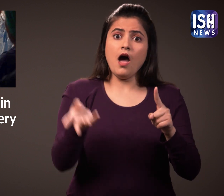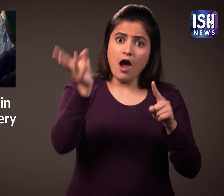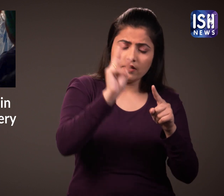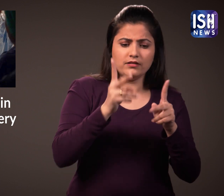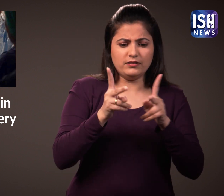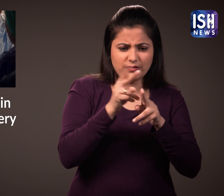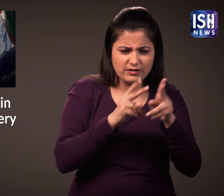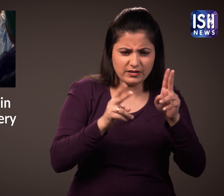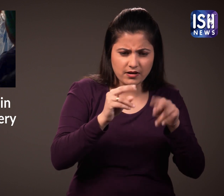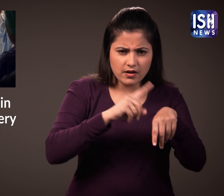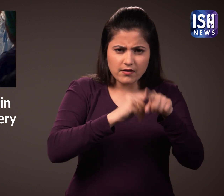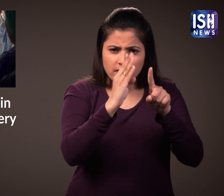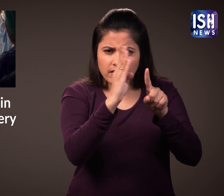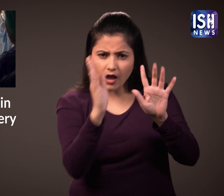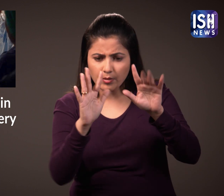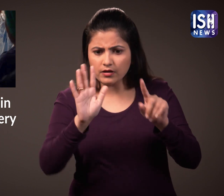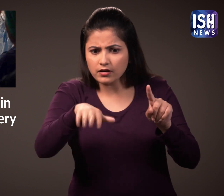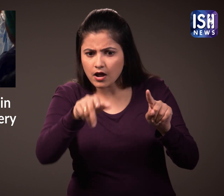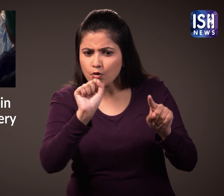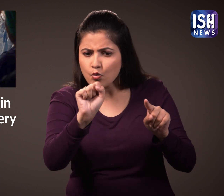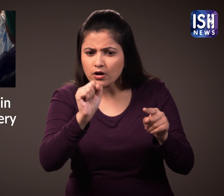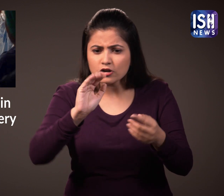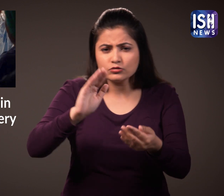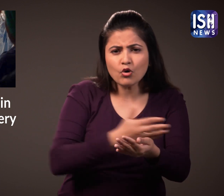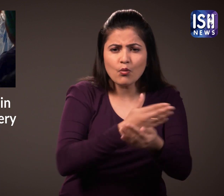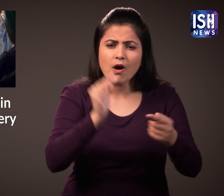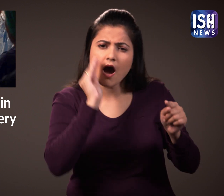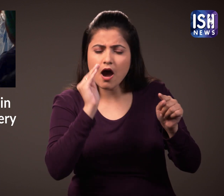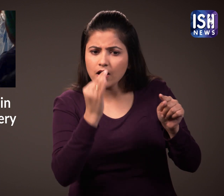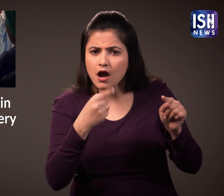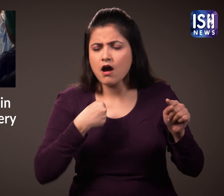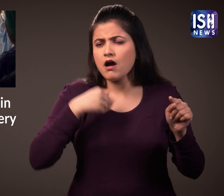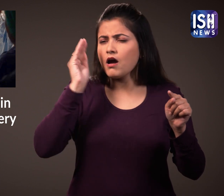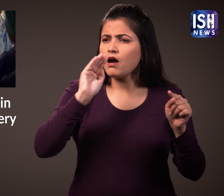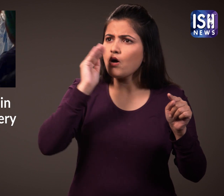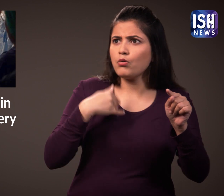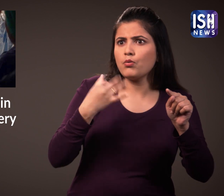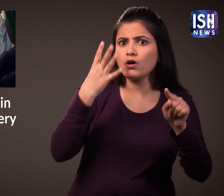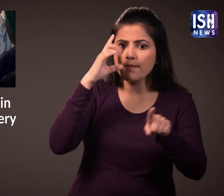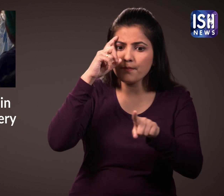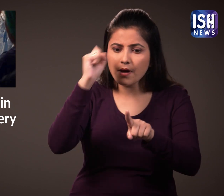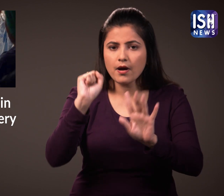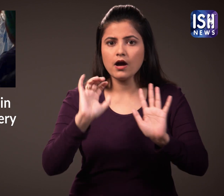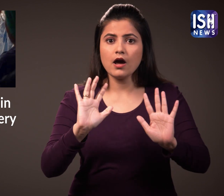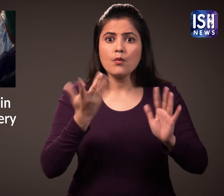the surgery resumes. They are again woken up and asked if they remember to sing.